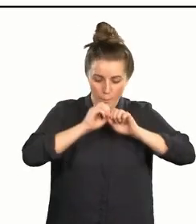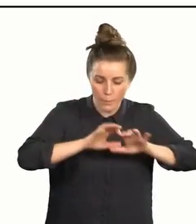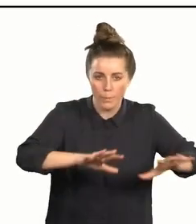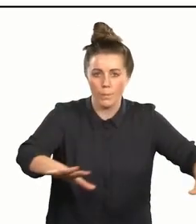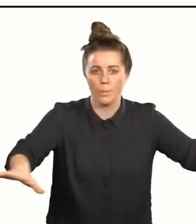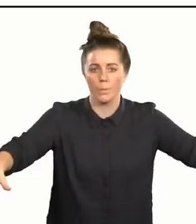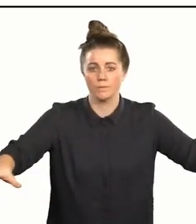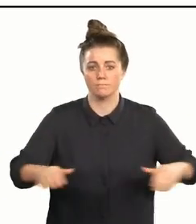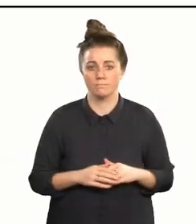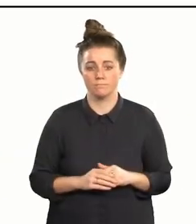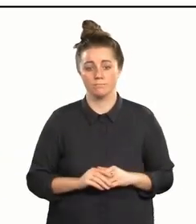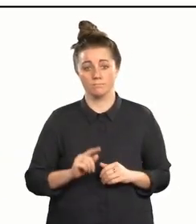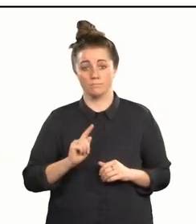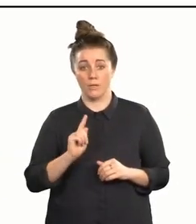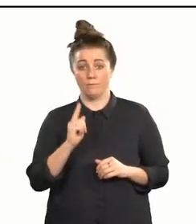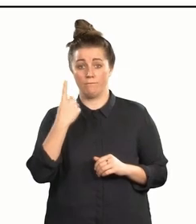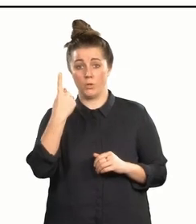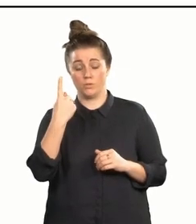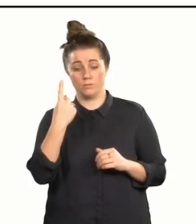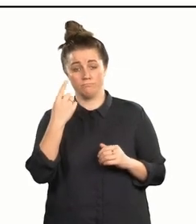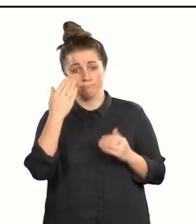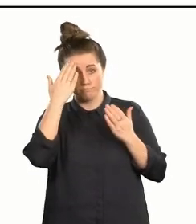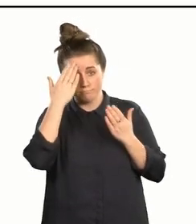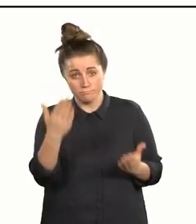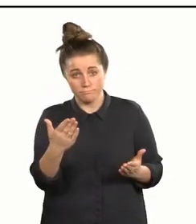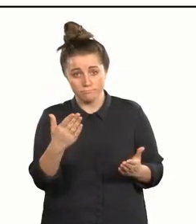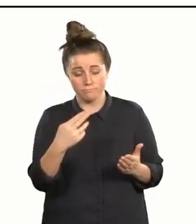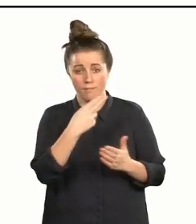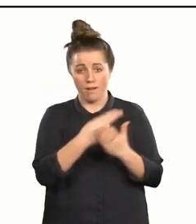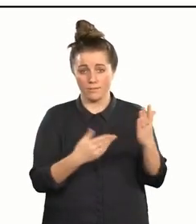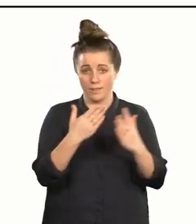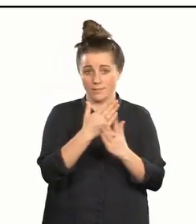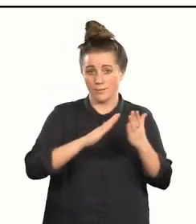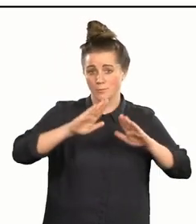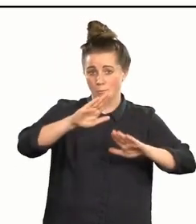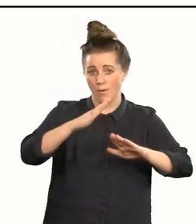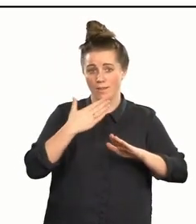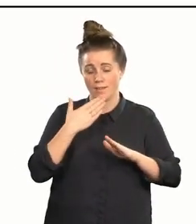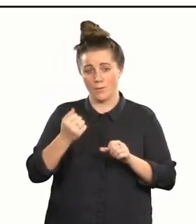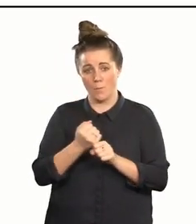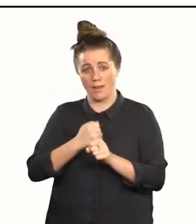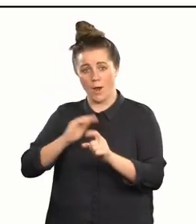My first mihi is to Arts Access Aotearoa. Thank you very much for making this kaupapa — event — happen